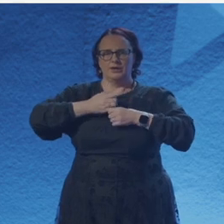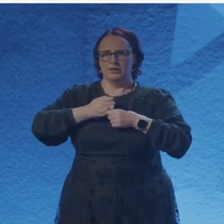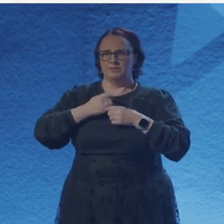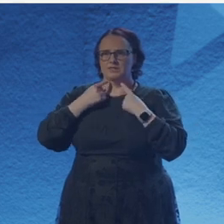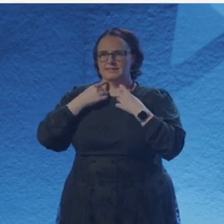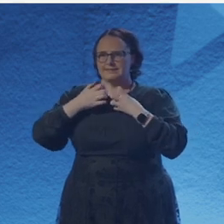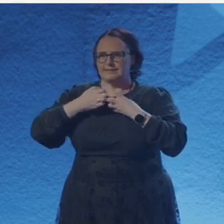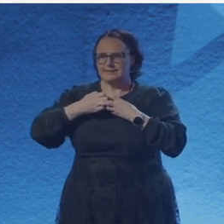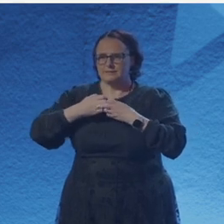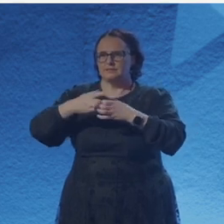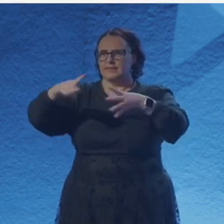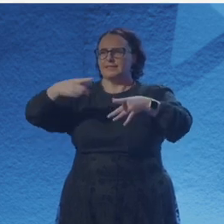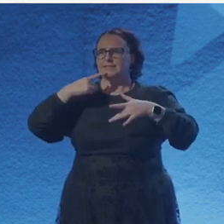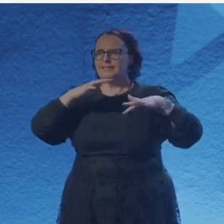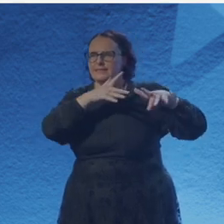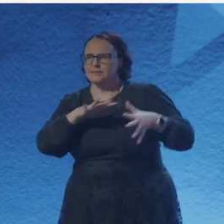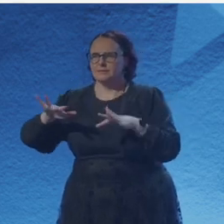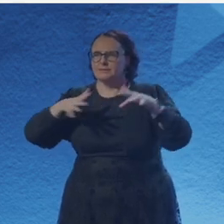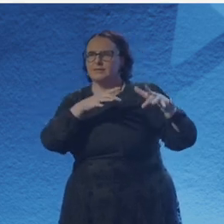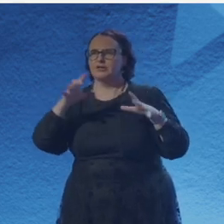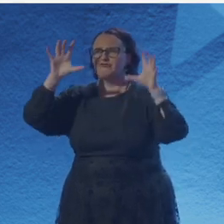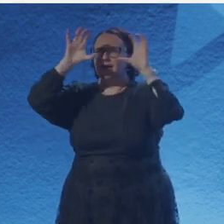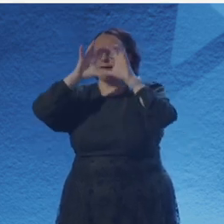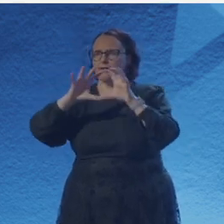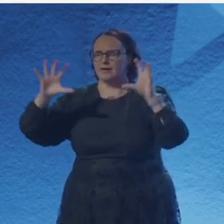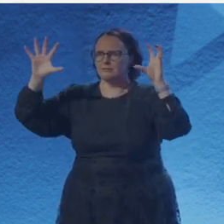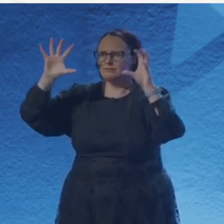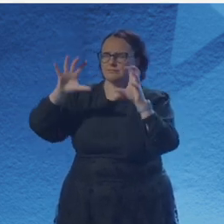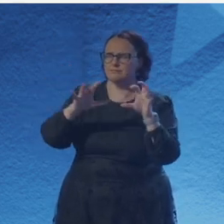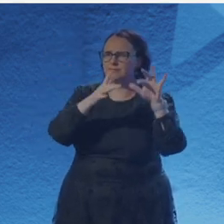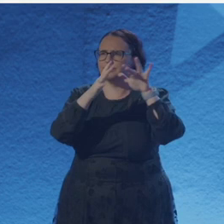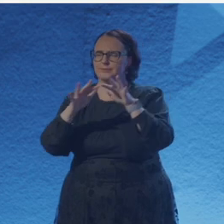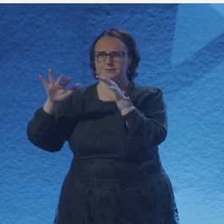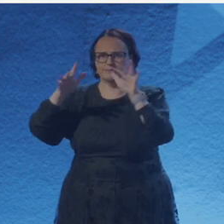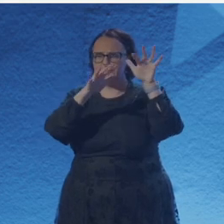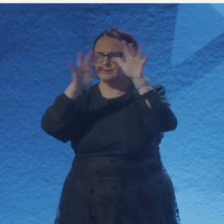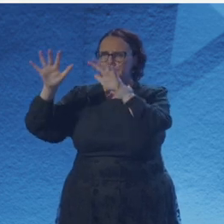So this is called release. The deck is